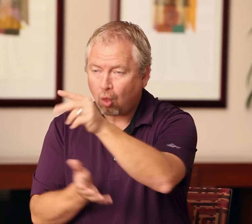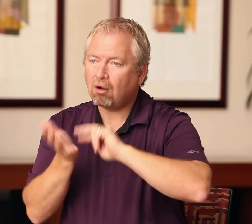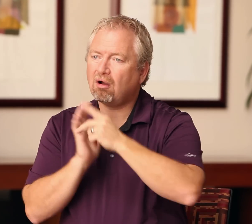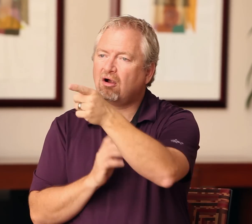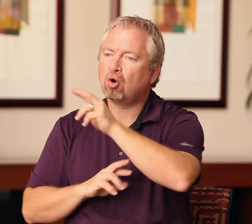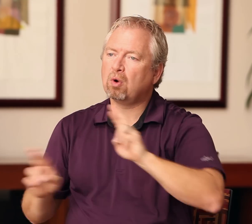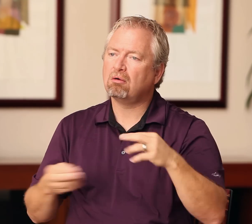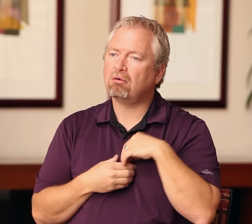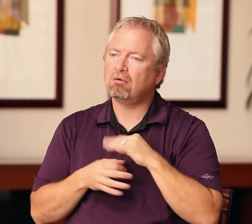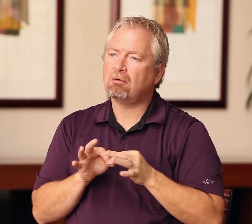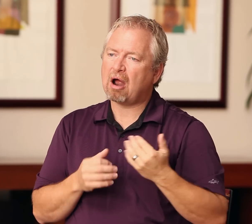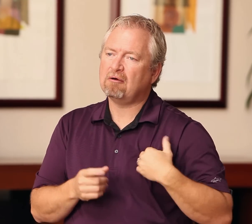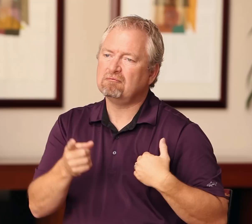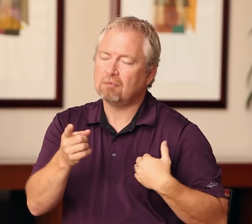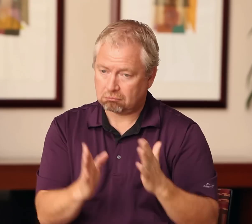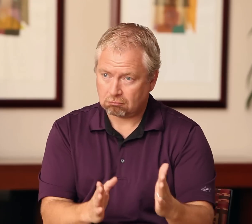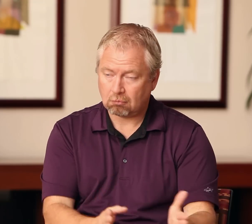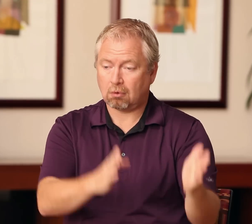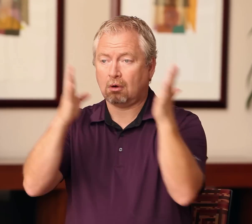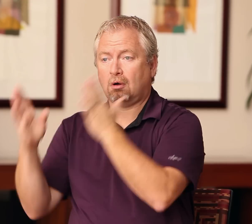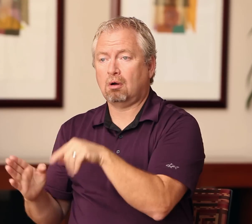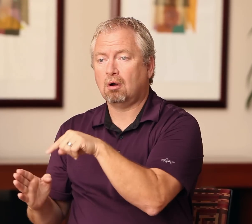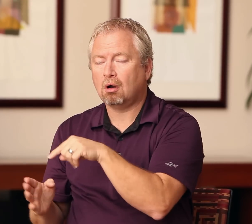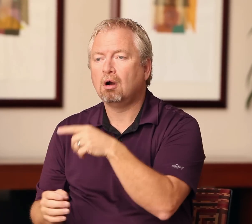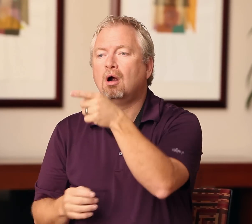role of "interpreters" for their classmates who may struggle to understand.